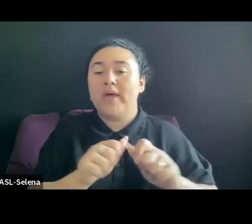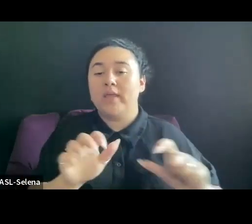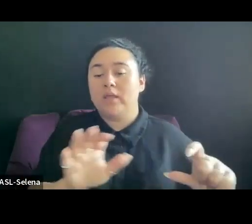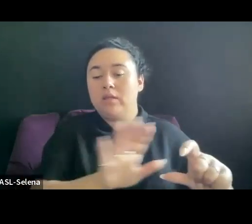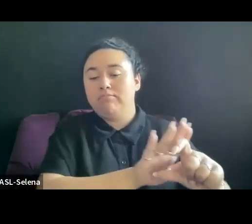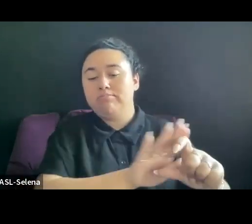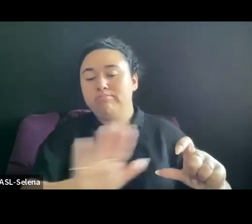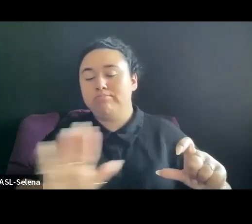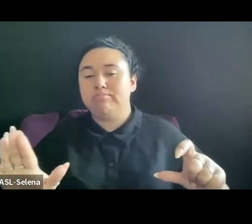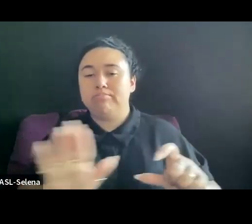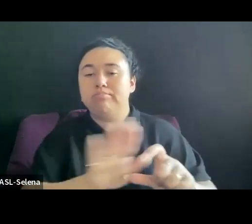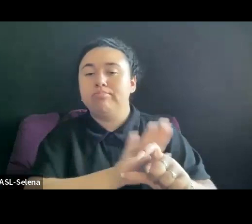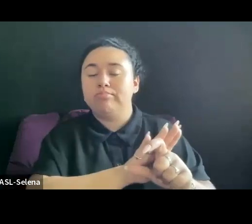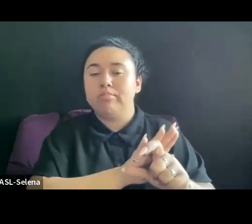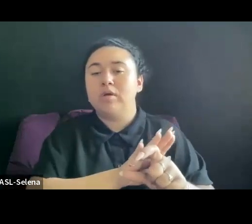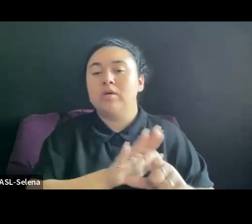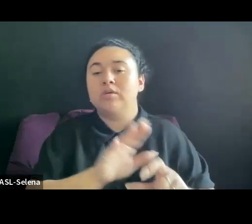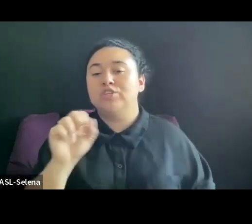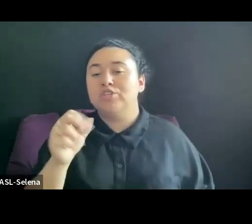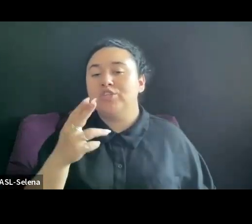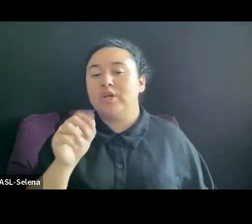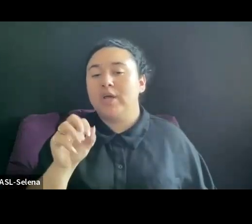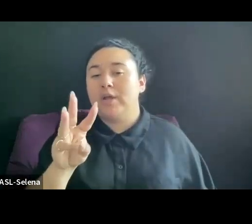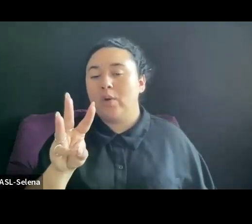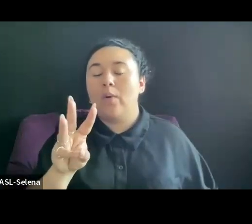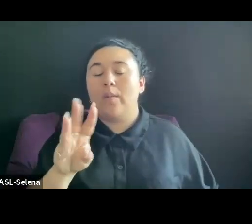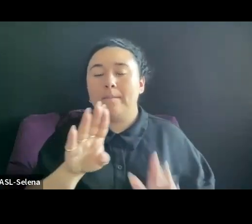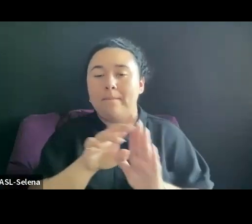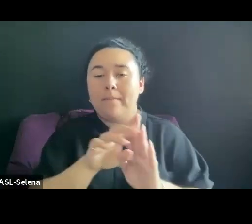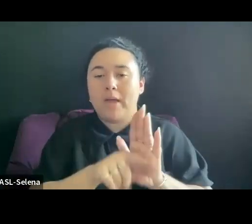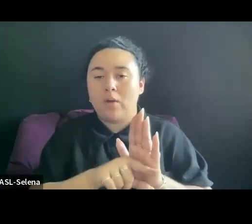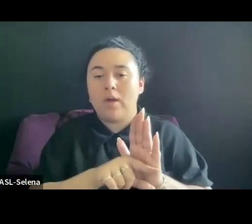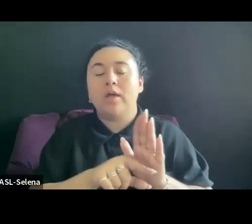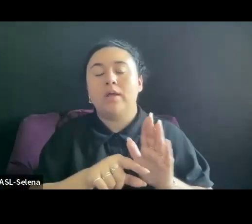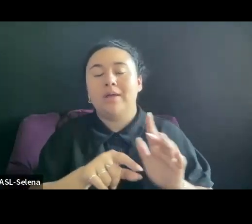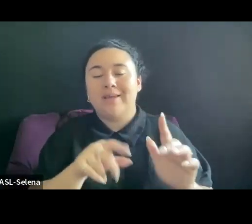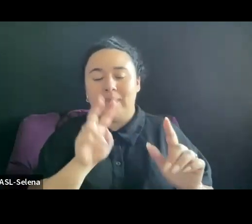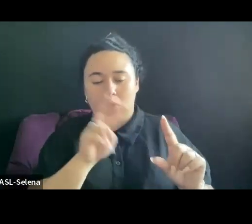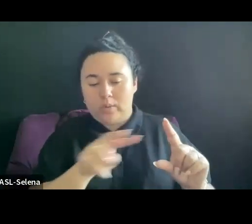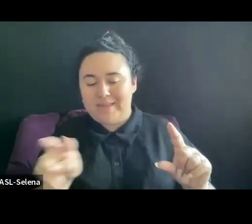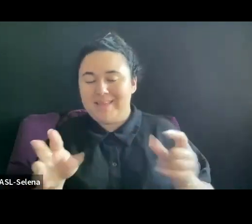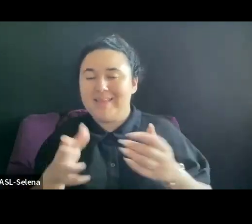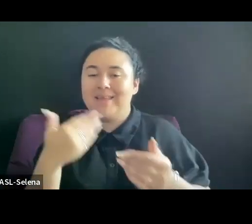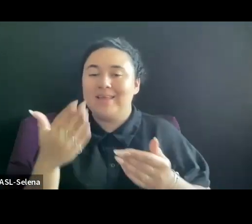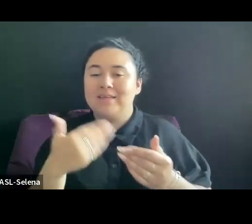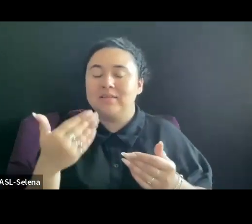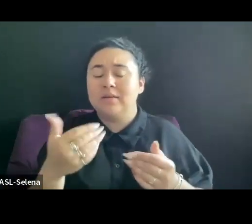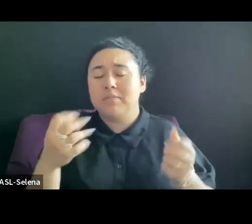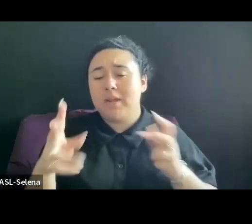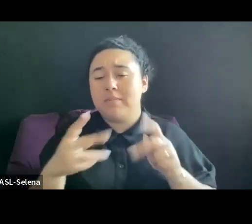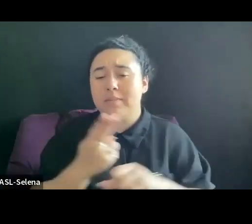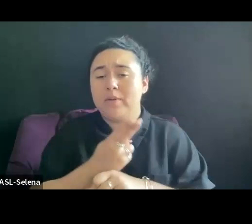TOO MANY TIMES PEOPLE USE WHITE AND WHEN THE TEXT IS ON A LIGHT BACKGROUND, NO DECISION MAKER CAN